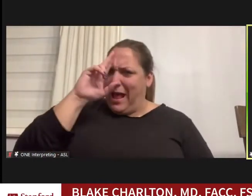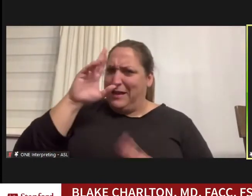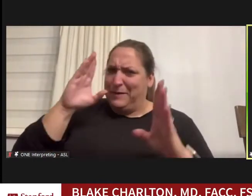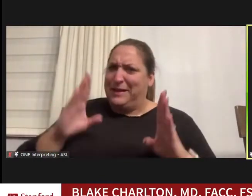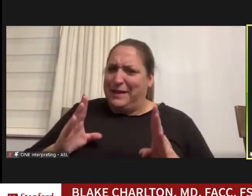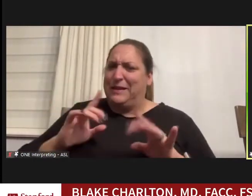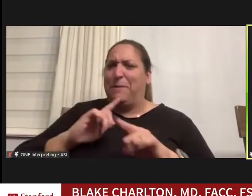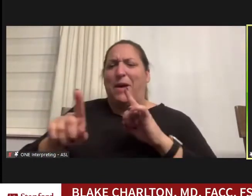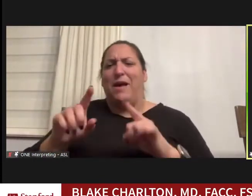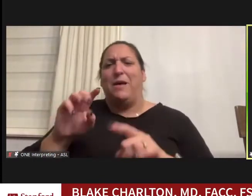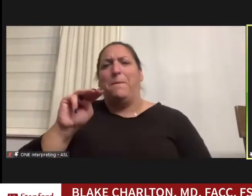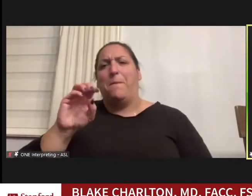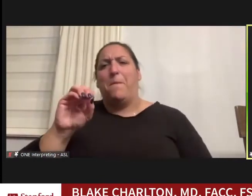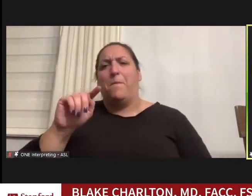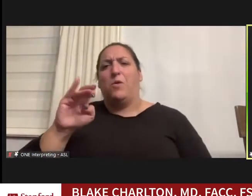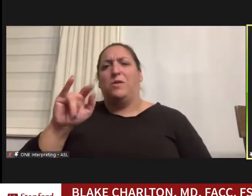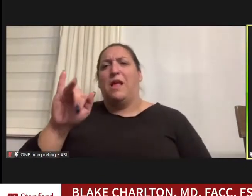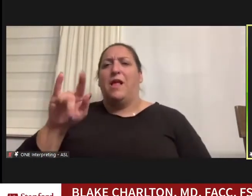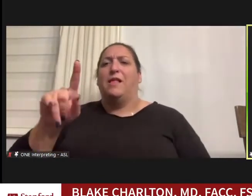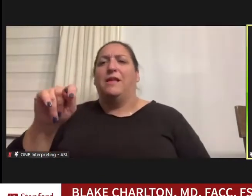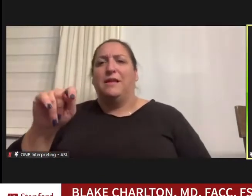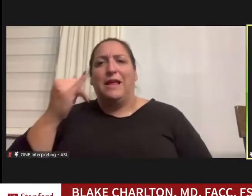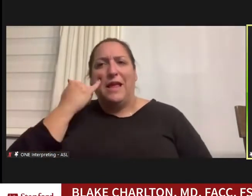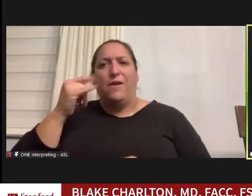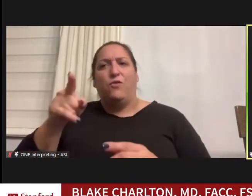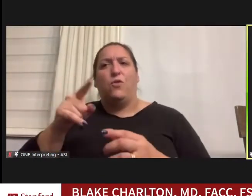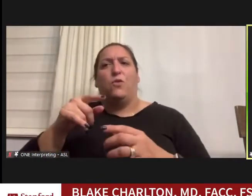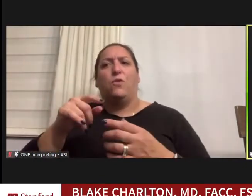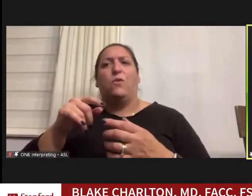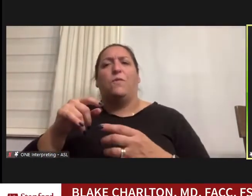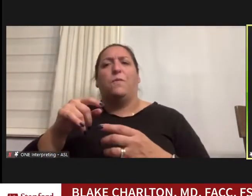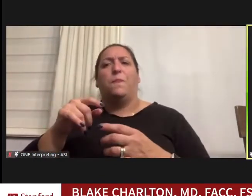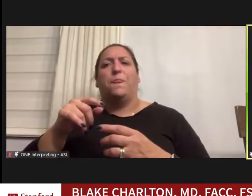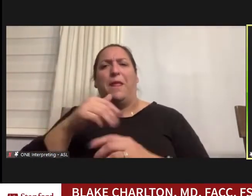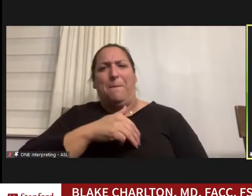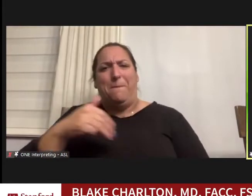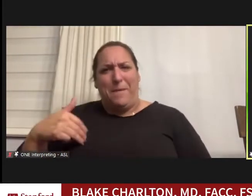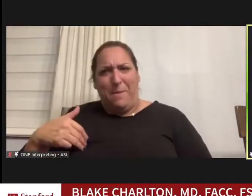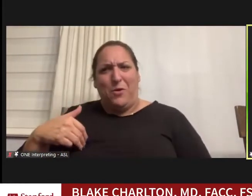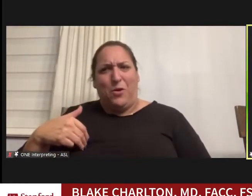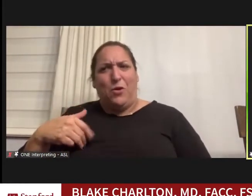So if you are a member of the Navajo nation or the Zuni nation and you couldn't be admitted